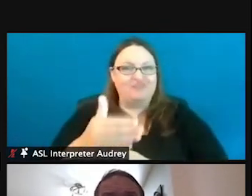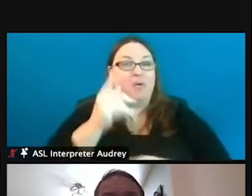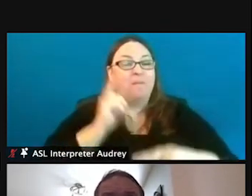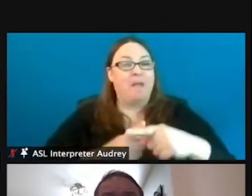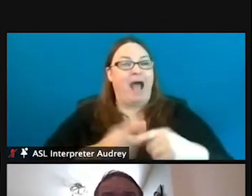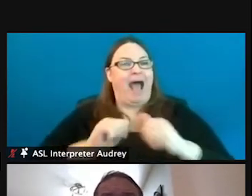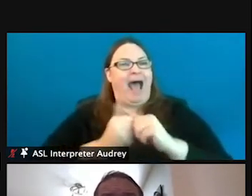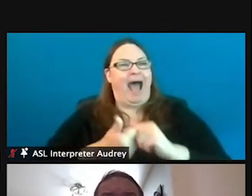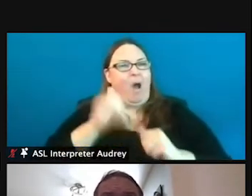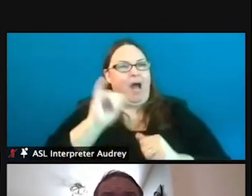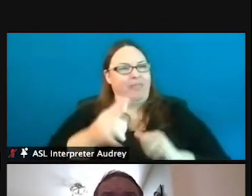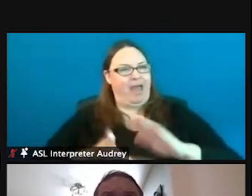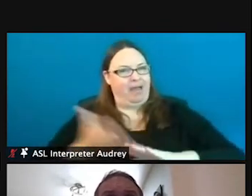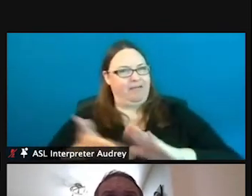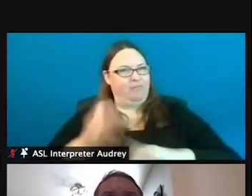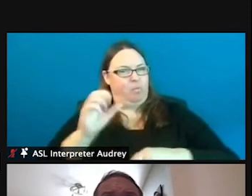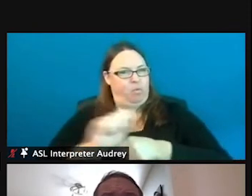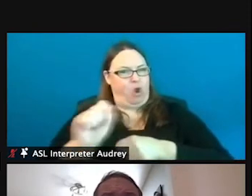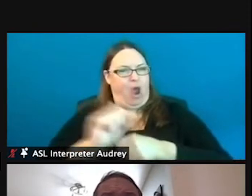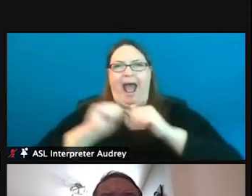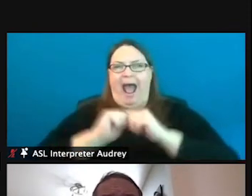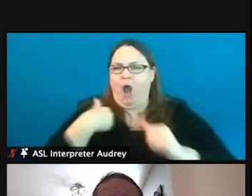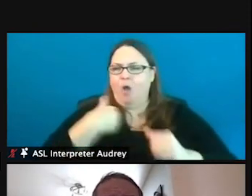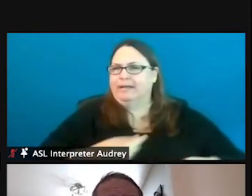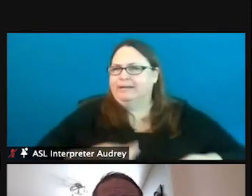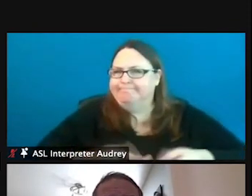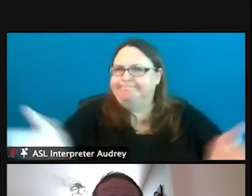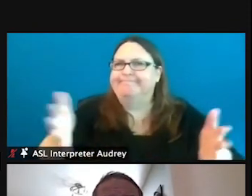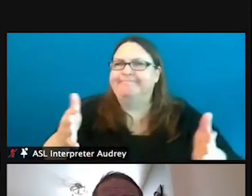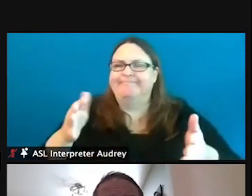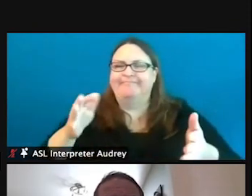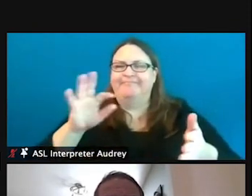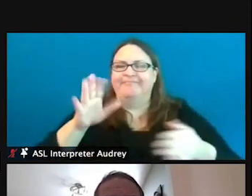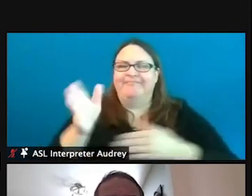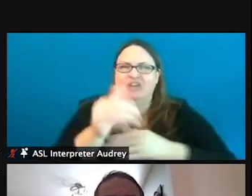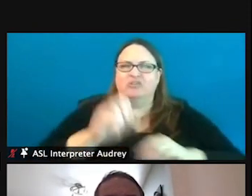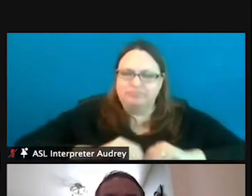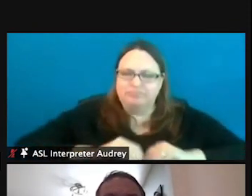operations function, and how we actually get fish out to lakes for people to enjoy.